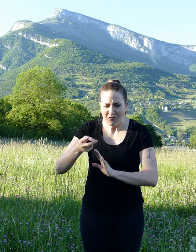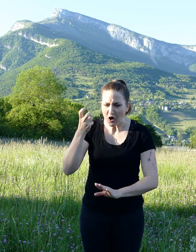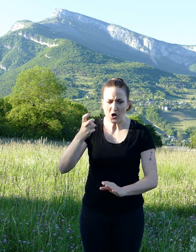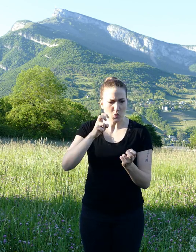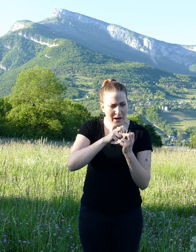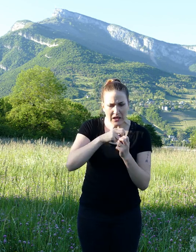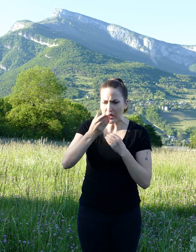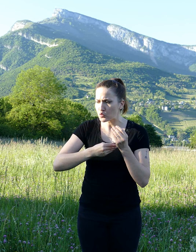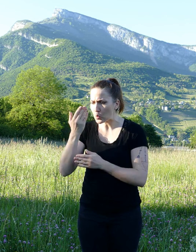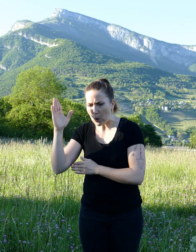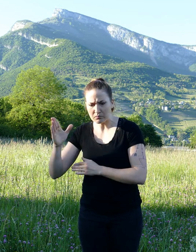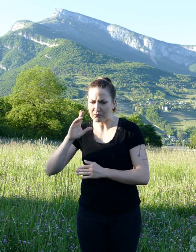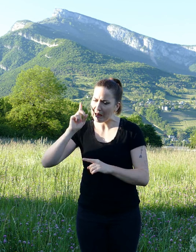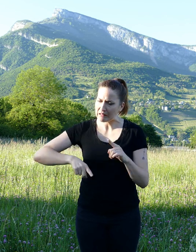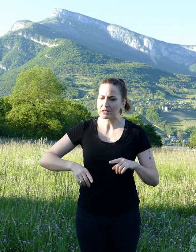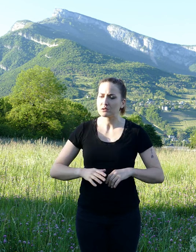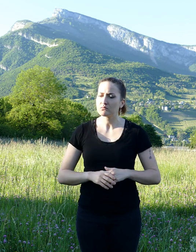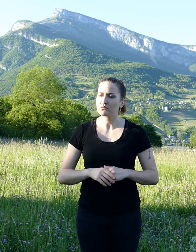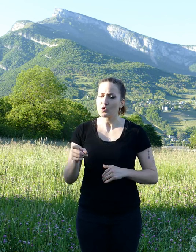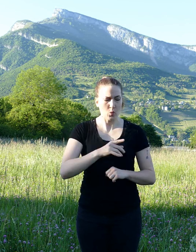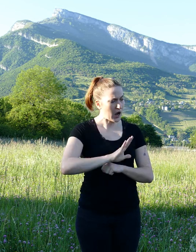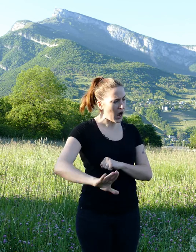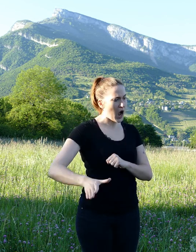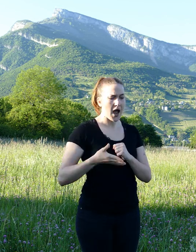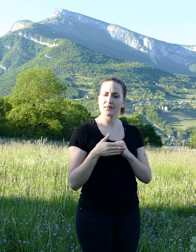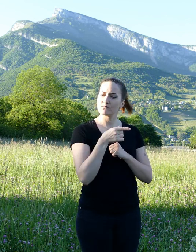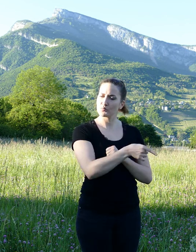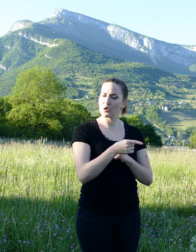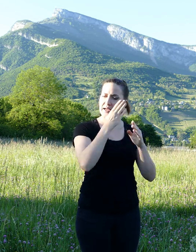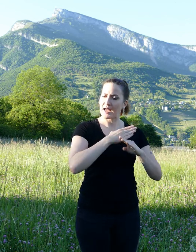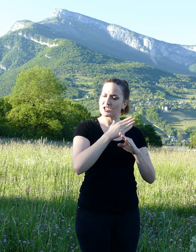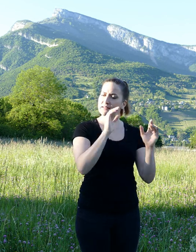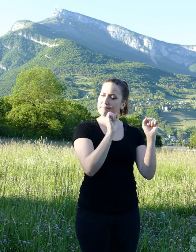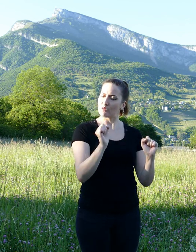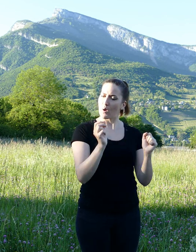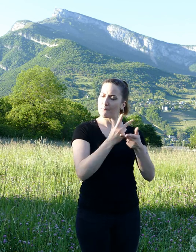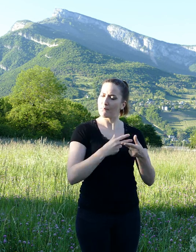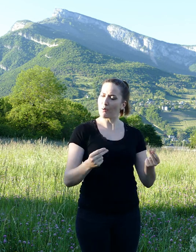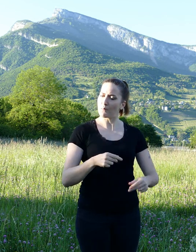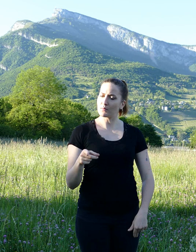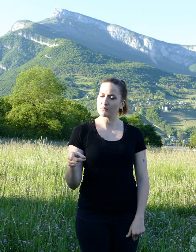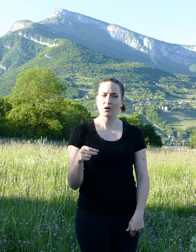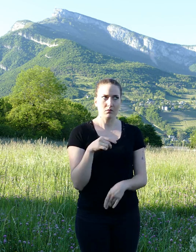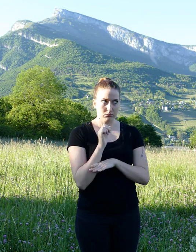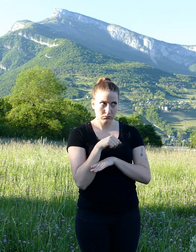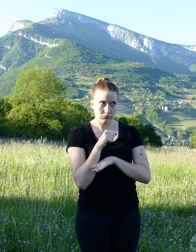For your redemption, you will help and repair mister Diabou's hide. The gerbil accepted without any complaints.